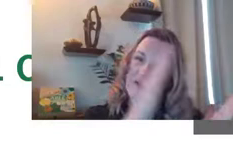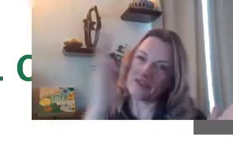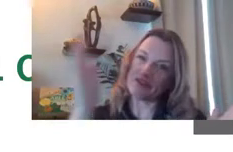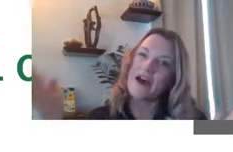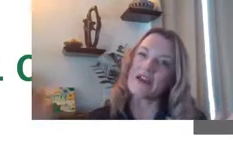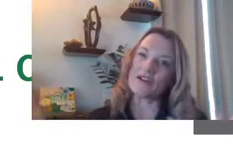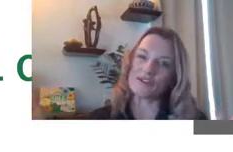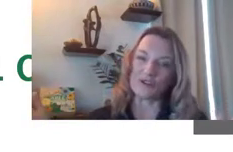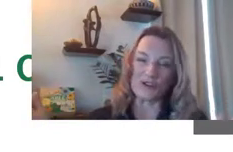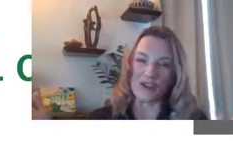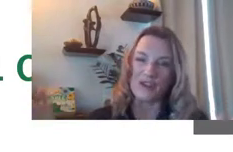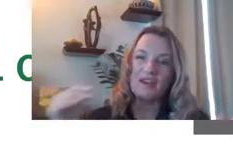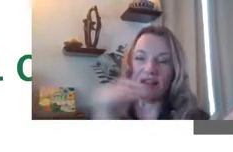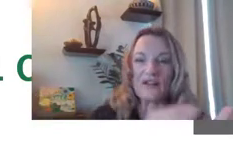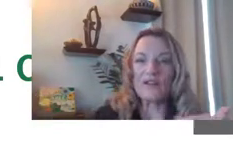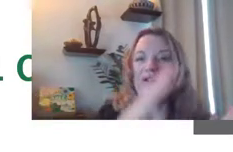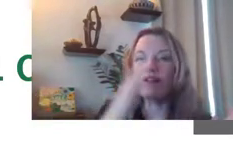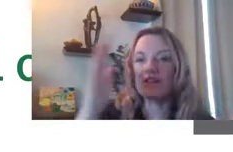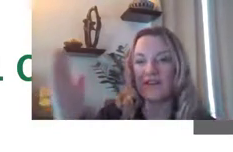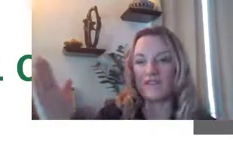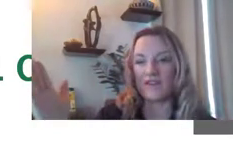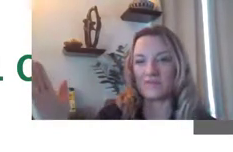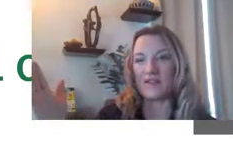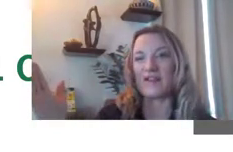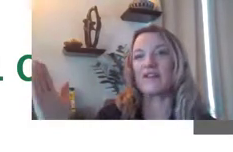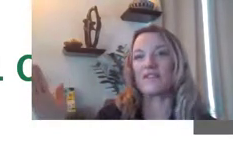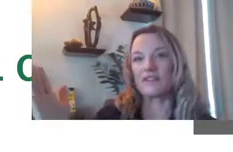the entire Journey, including saving and planning for retirement.